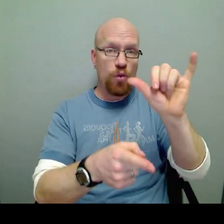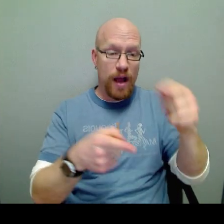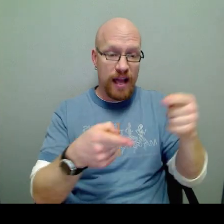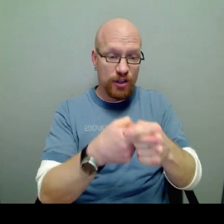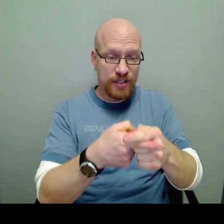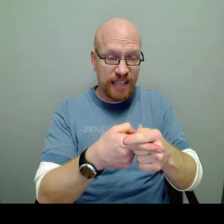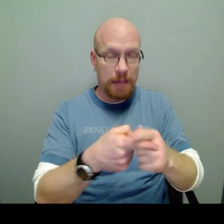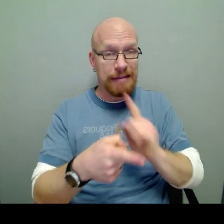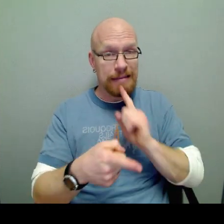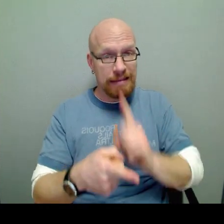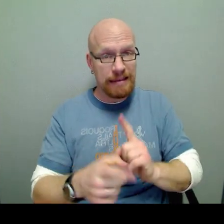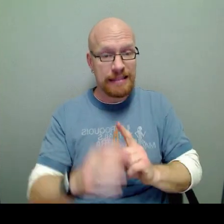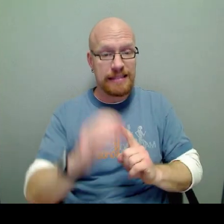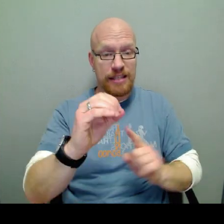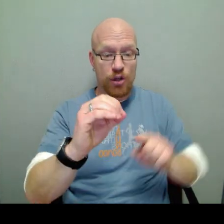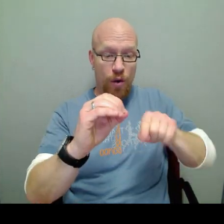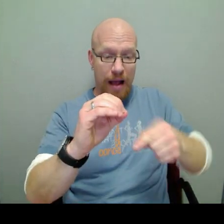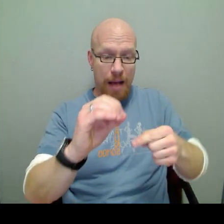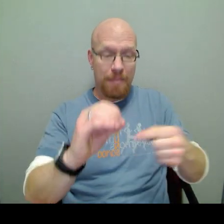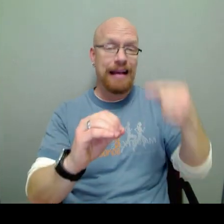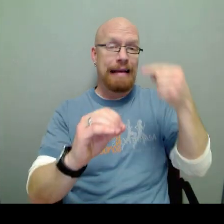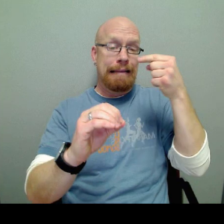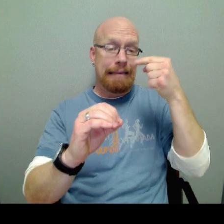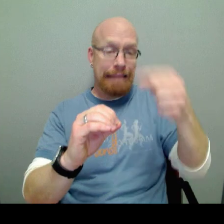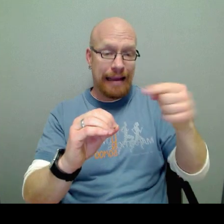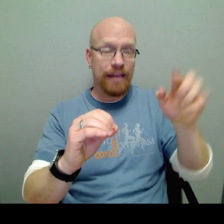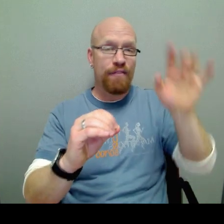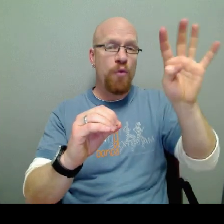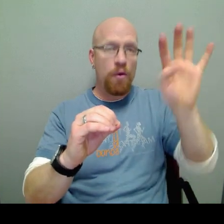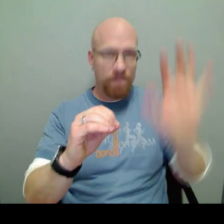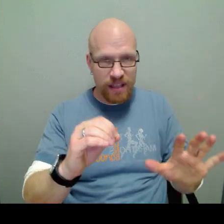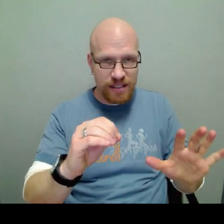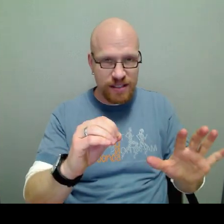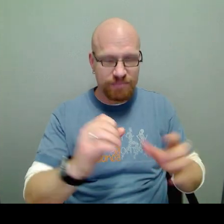Y intercept is 0, negative 4/5.